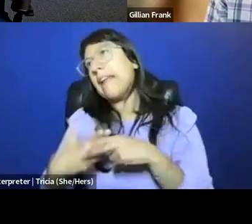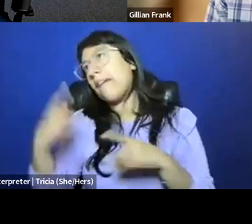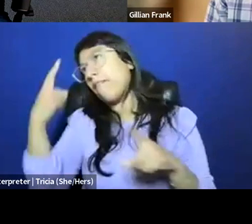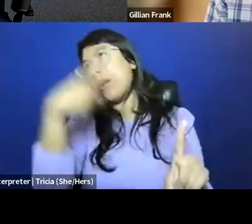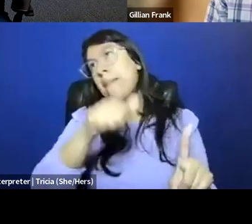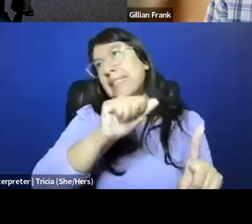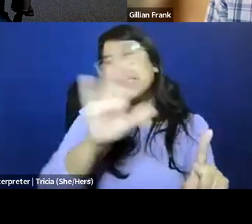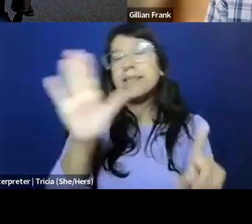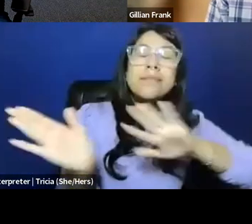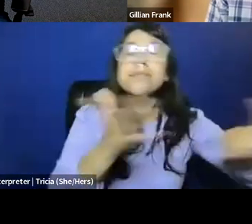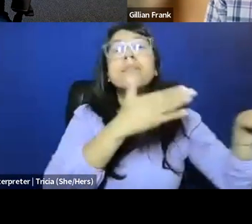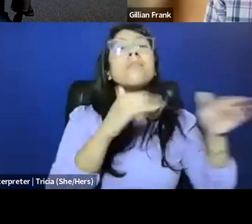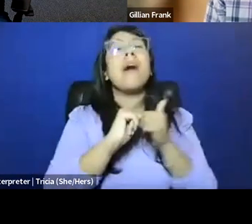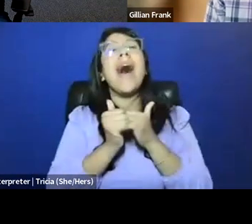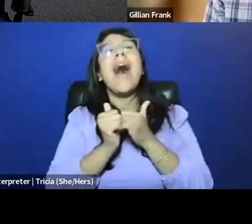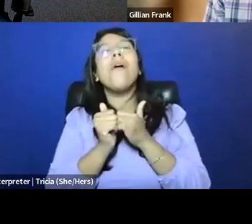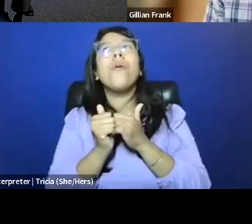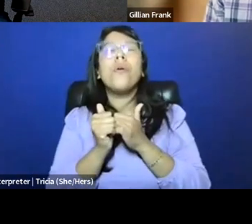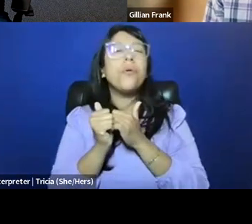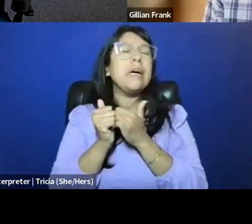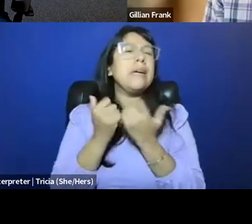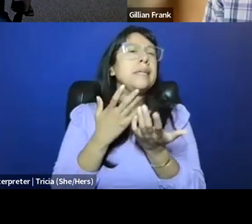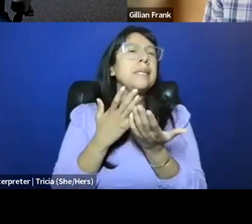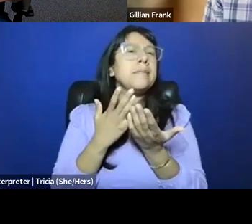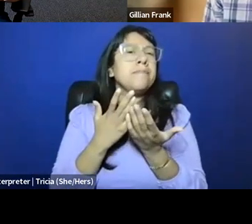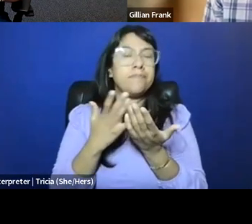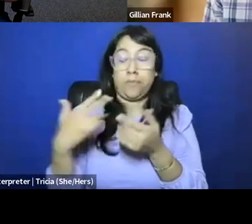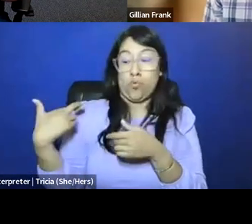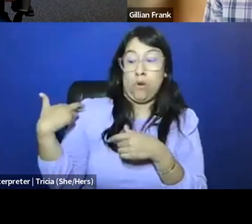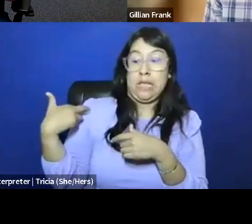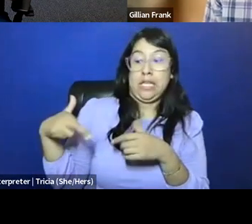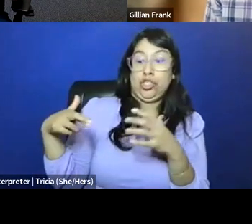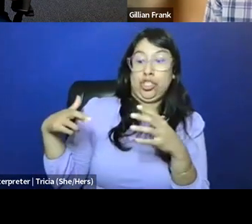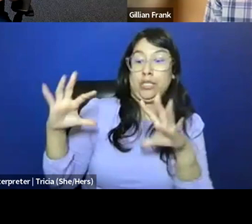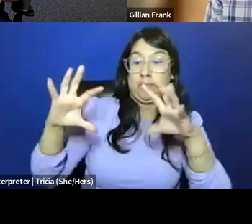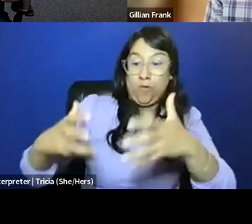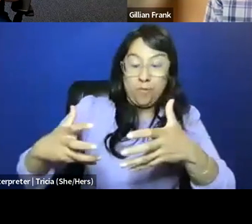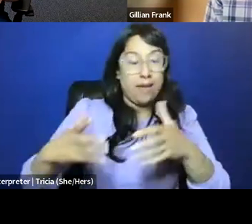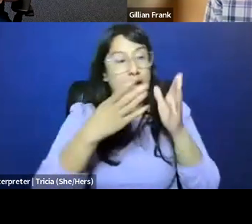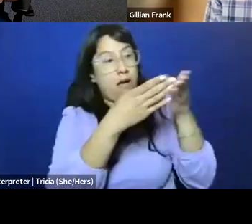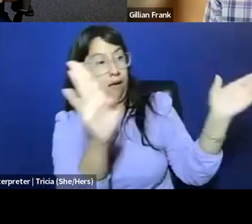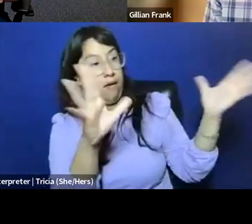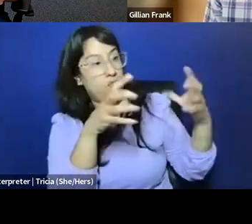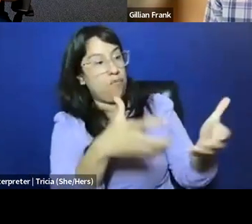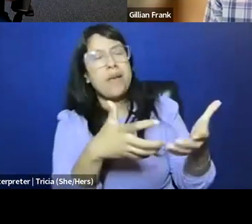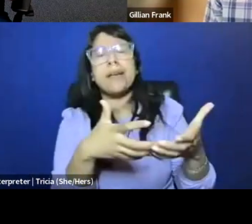how does that relate to kind of this broader kind of broader religious movements, broader movements towards questions